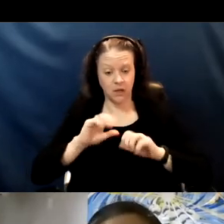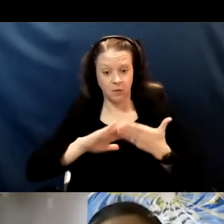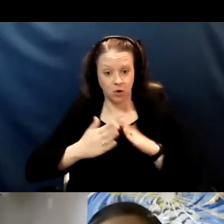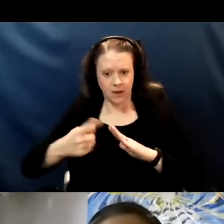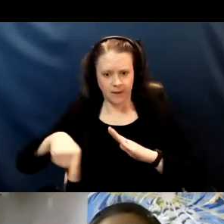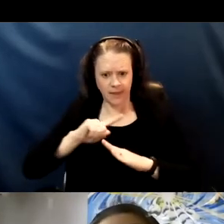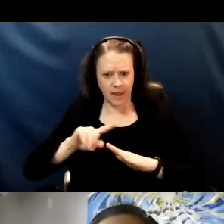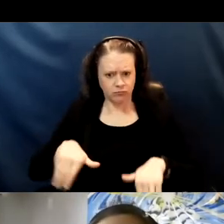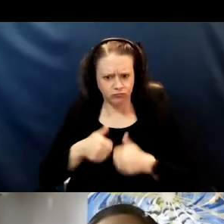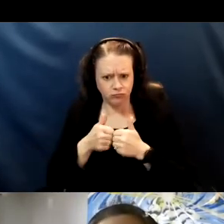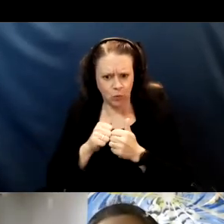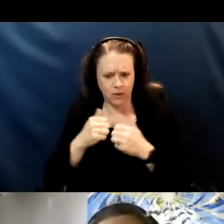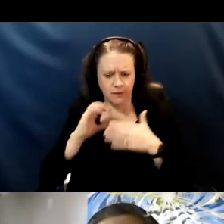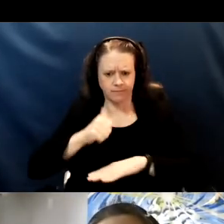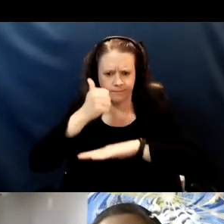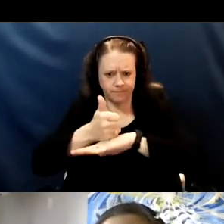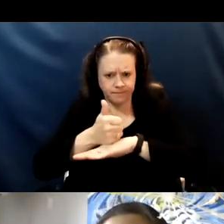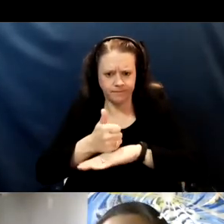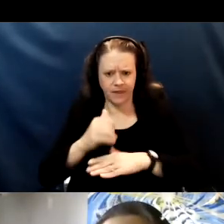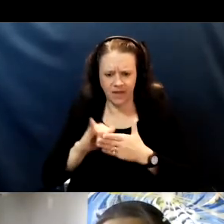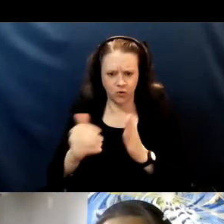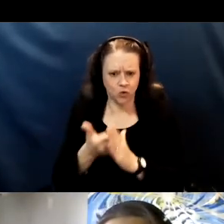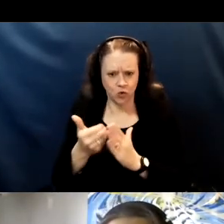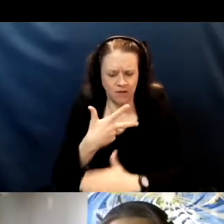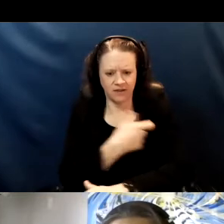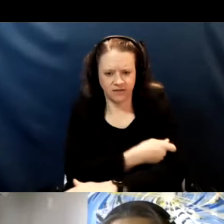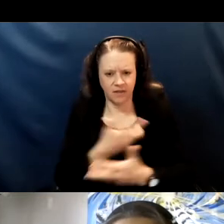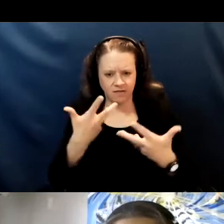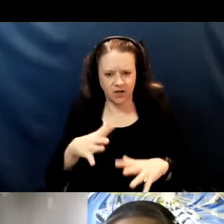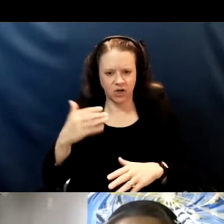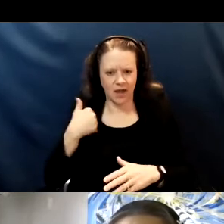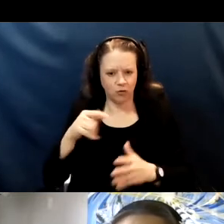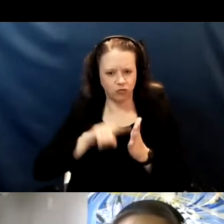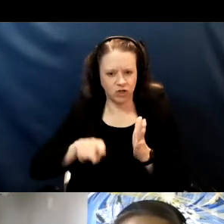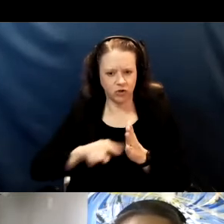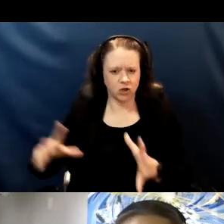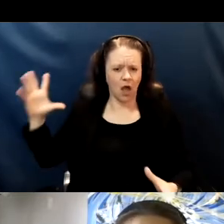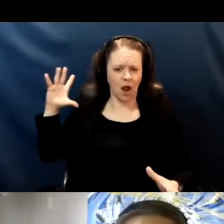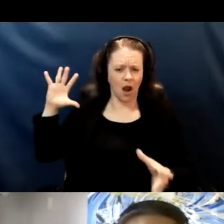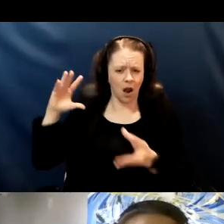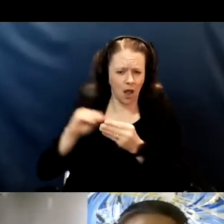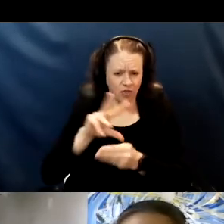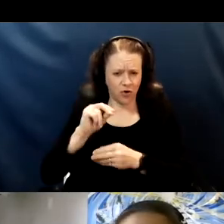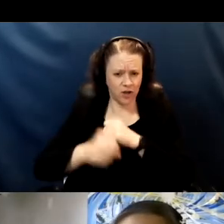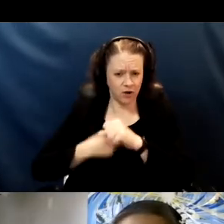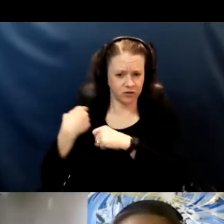that we're standing on the shoulders of giants and they had the technology available to create a vaccine in a prompt manner